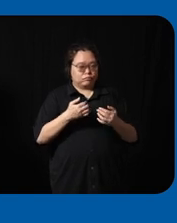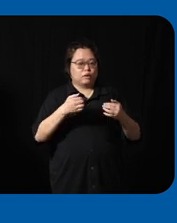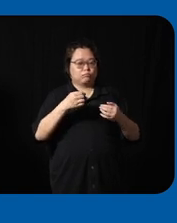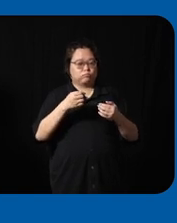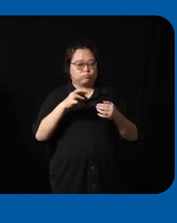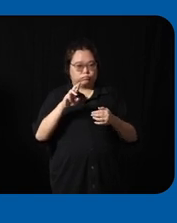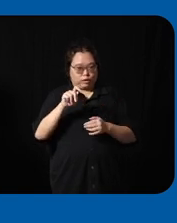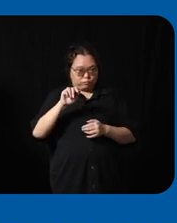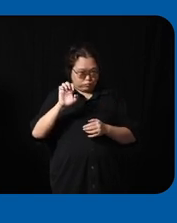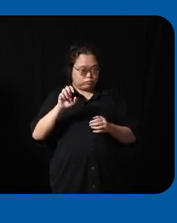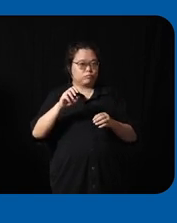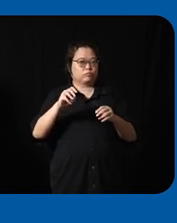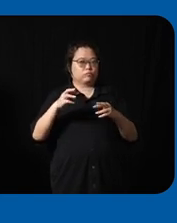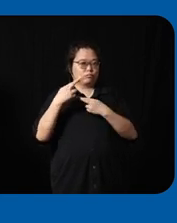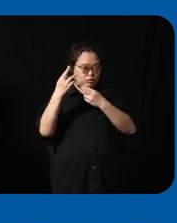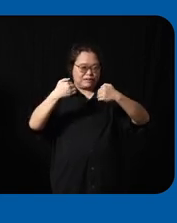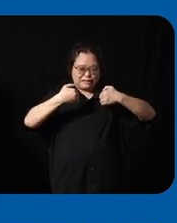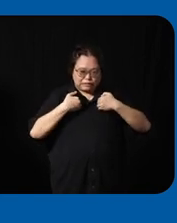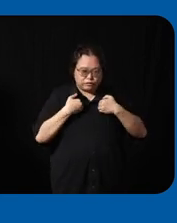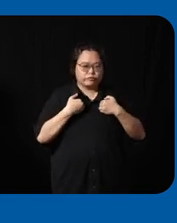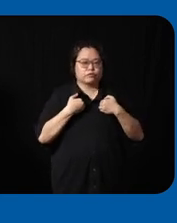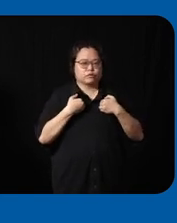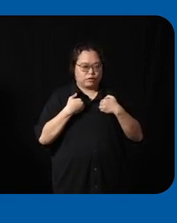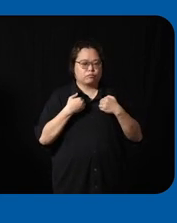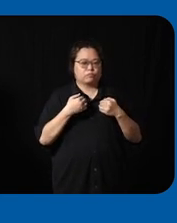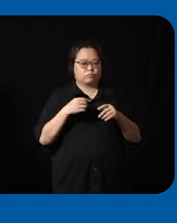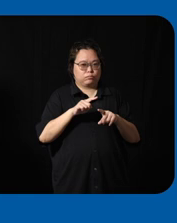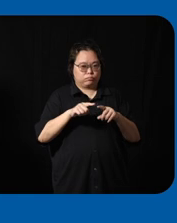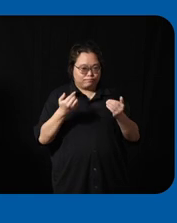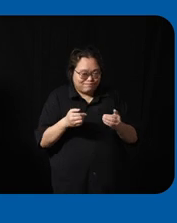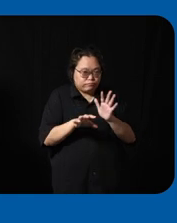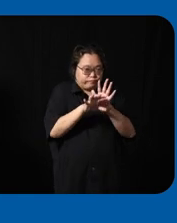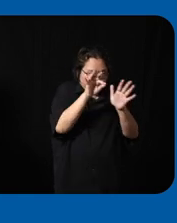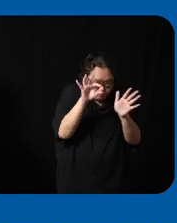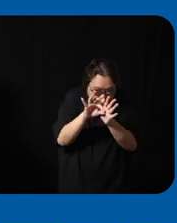that's what we're working towards um accessible route recommendation okay in order to do that we